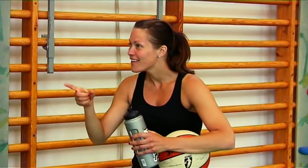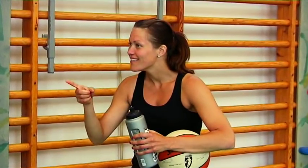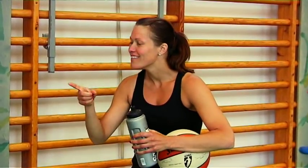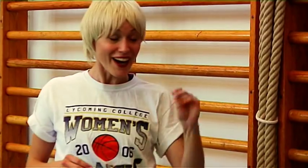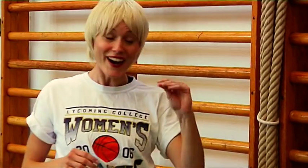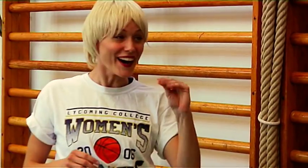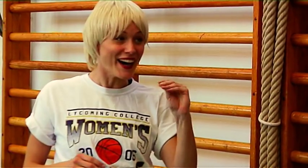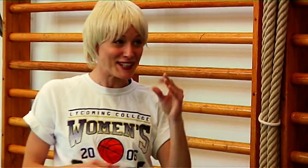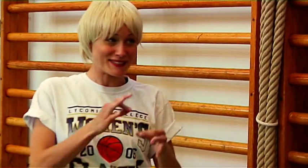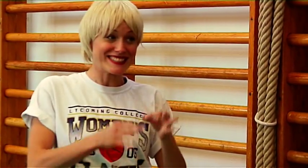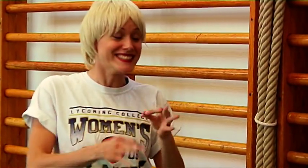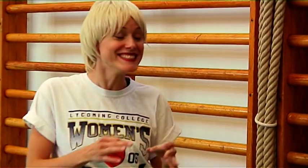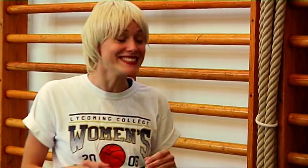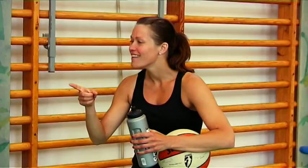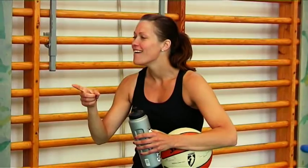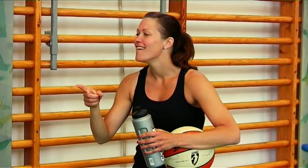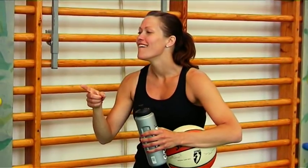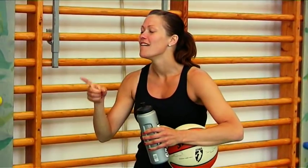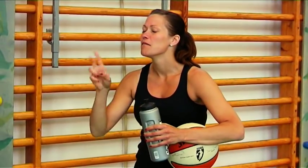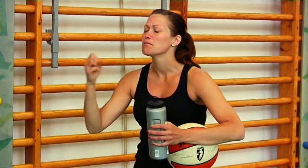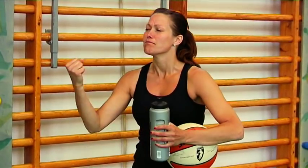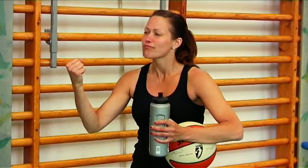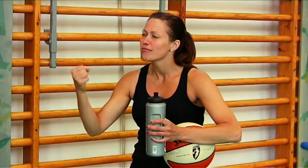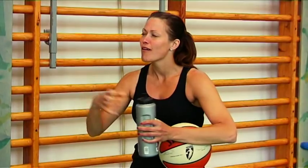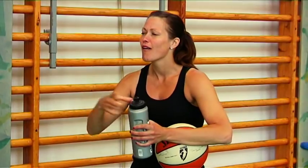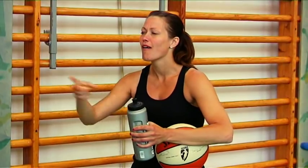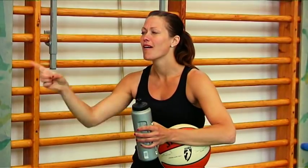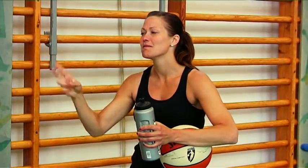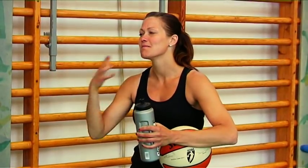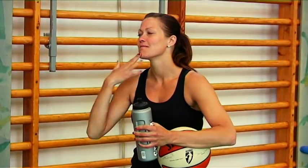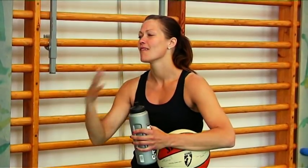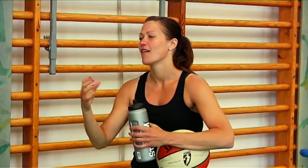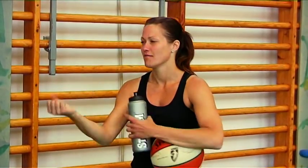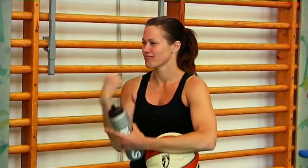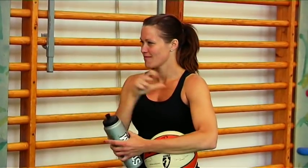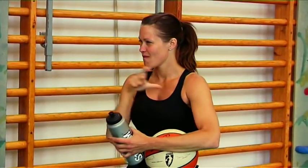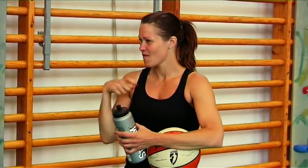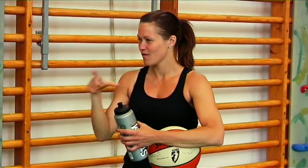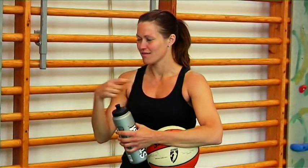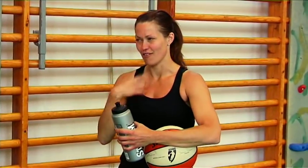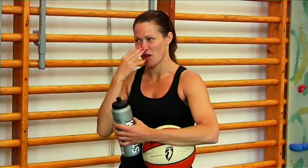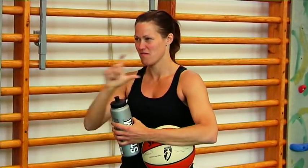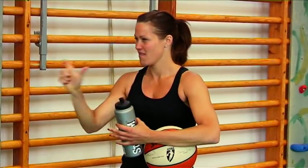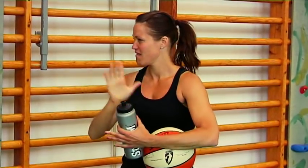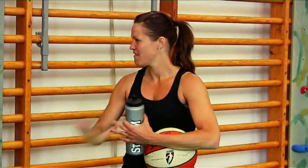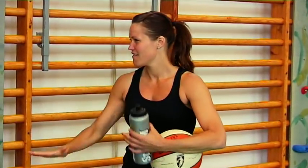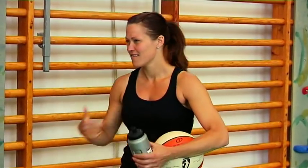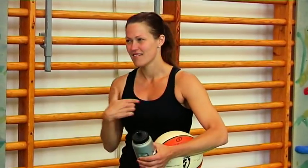Yes, right!! You were really a superteam, who beat us! I'll never forget that!